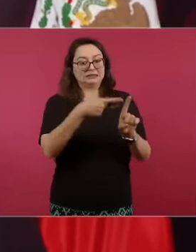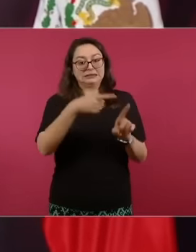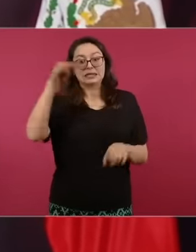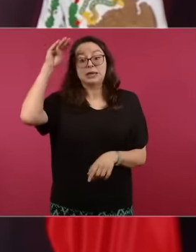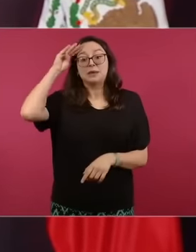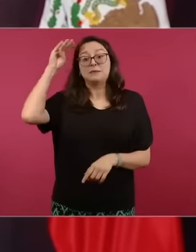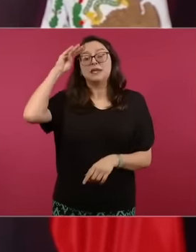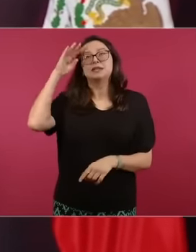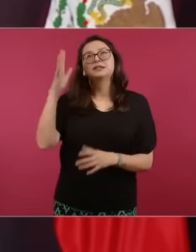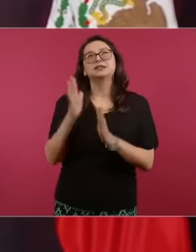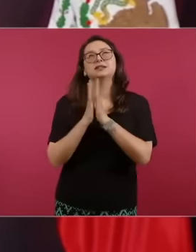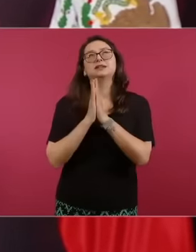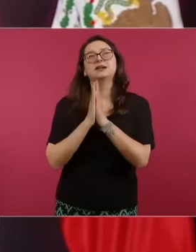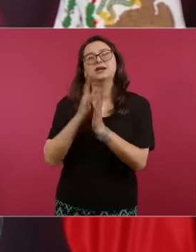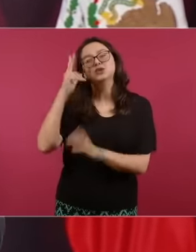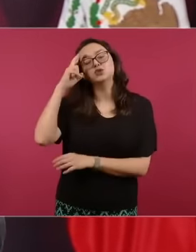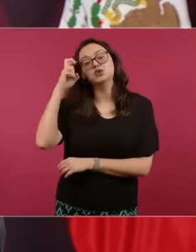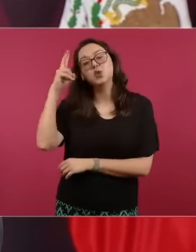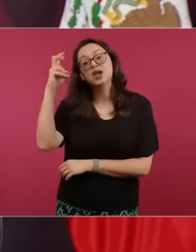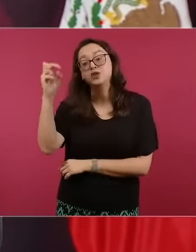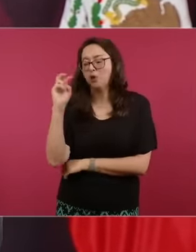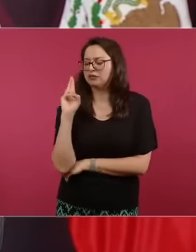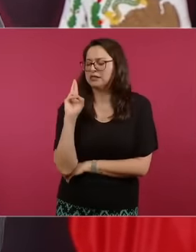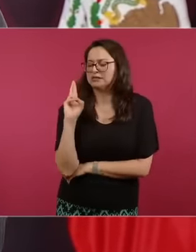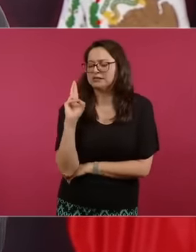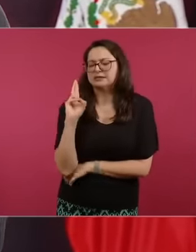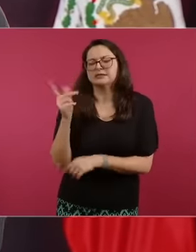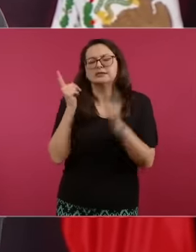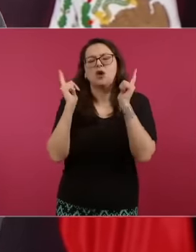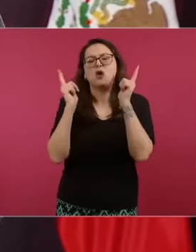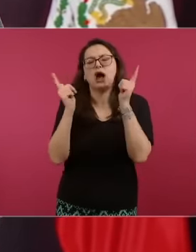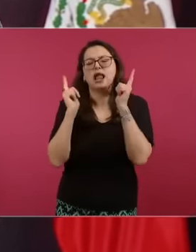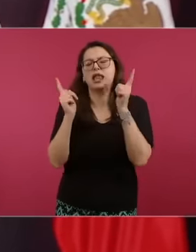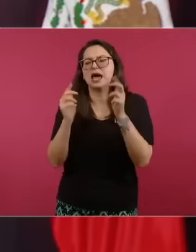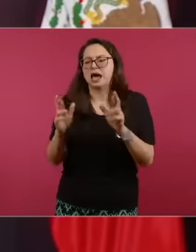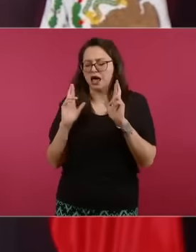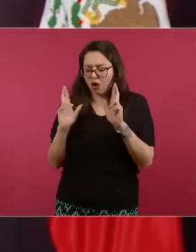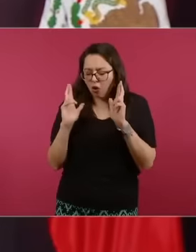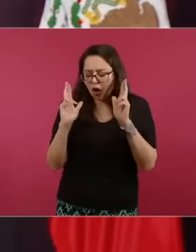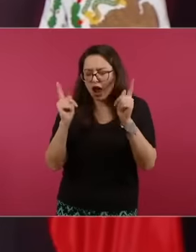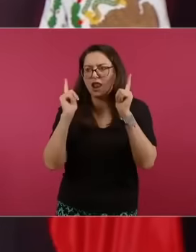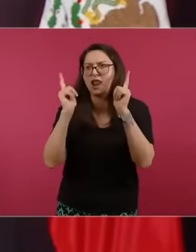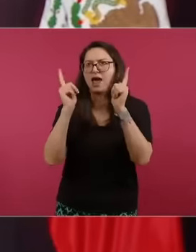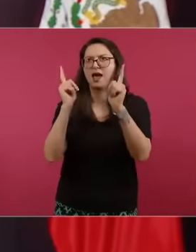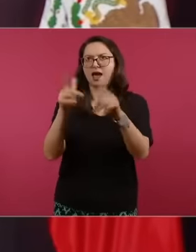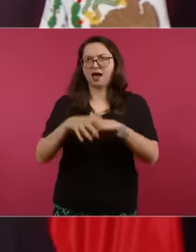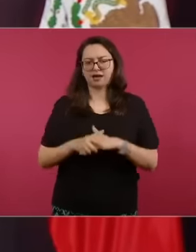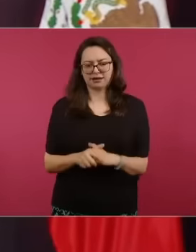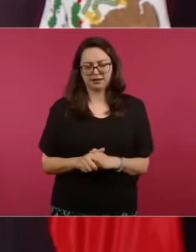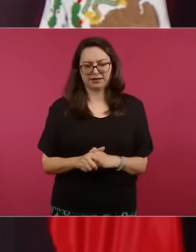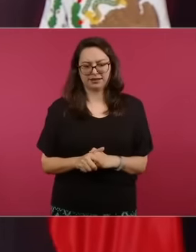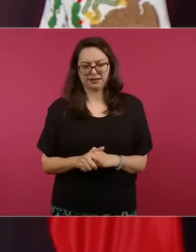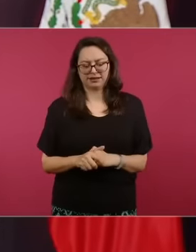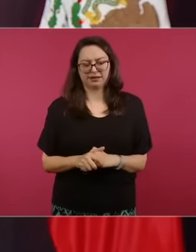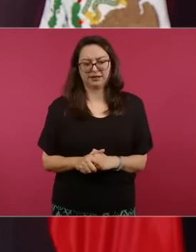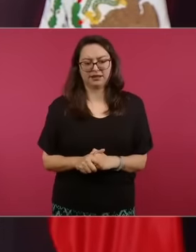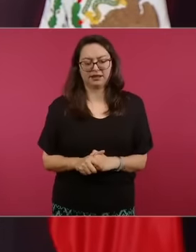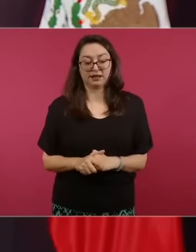illusion, eh, it is a